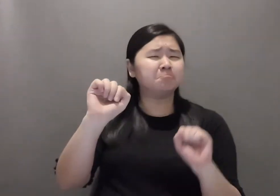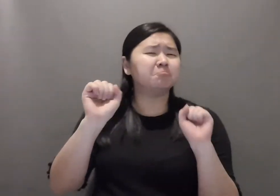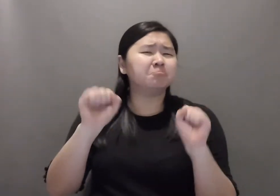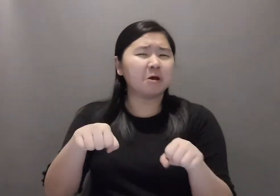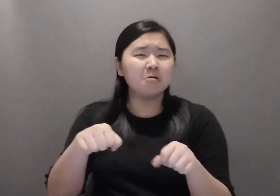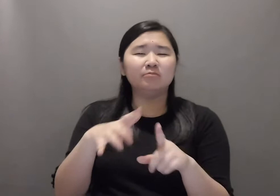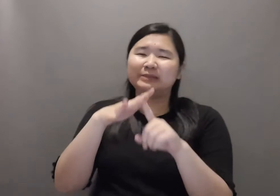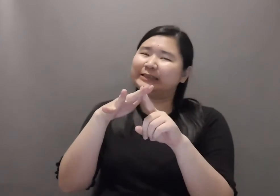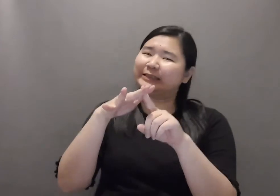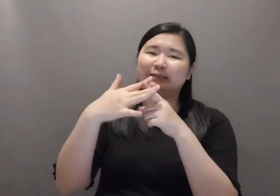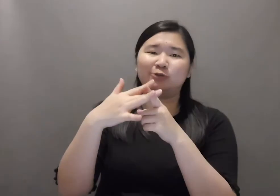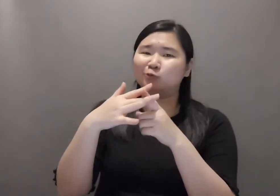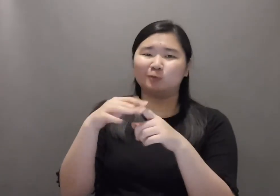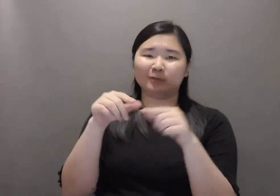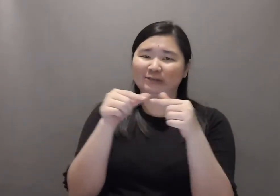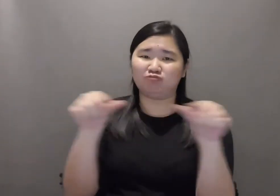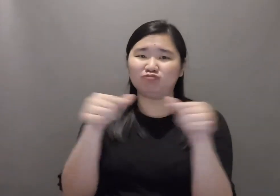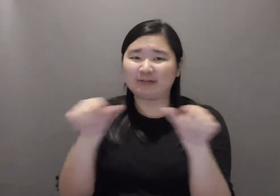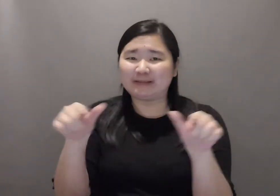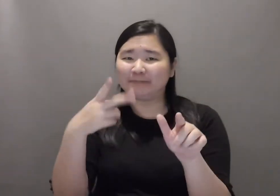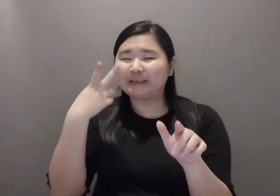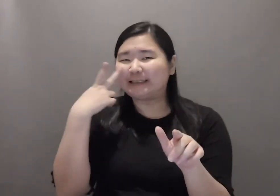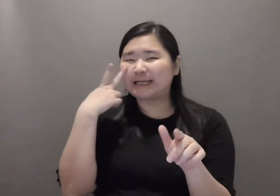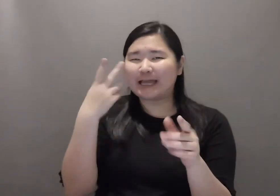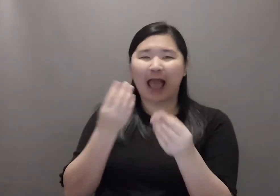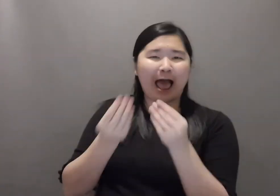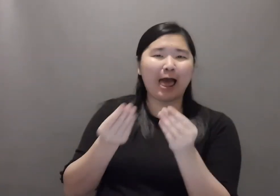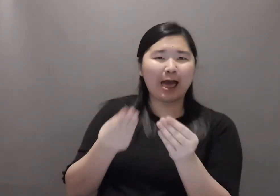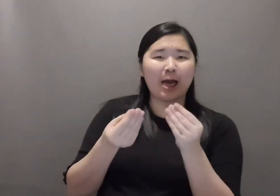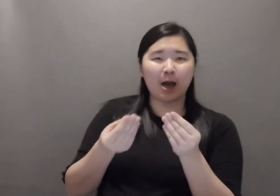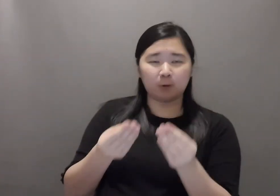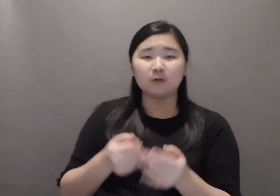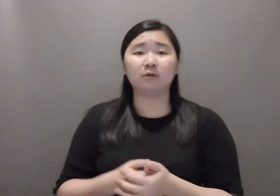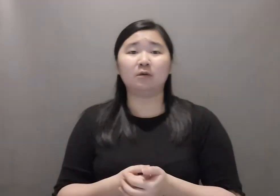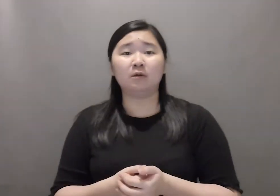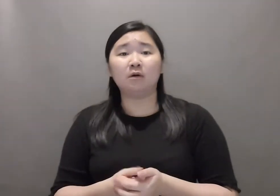The signer can use her eyes to reinforce her sign language delivery for meaning and clarity.